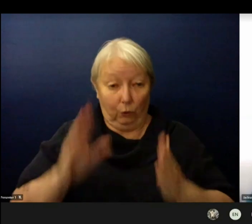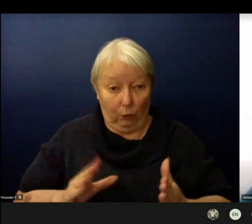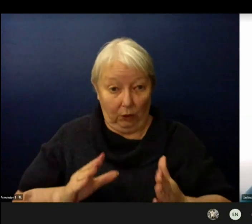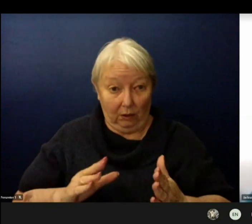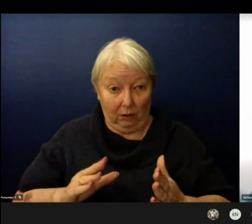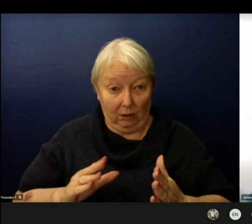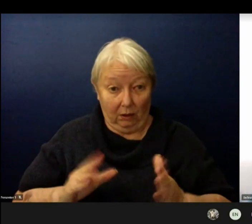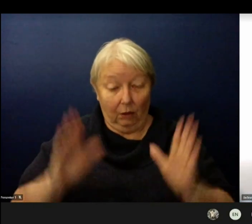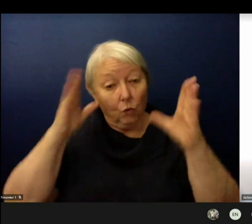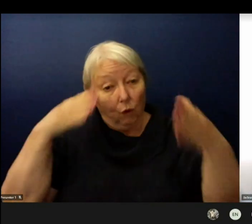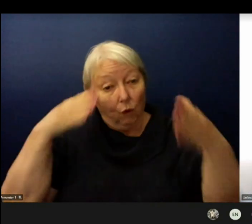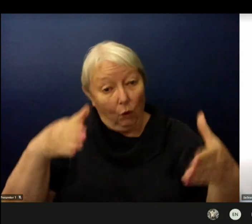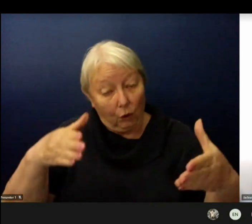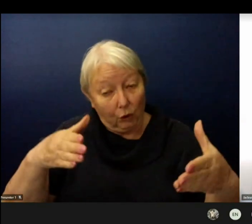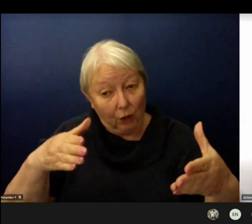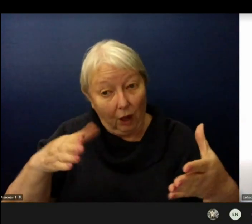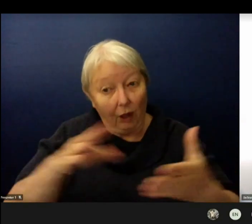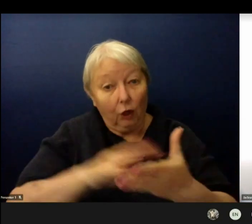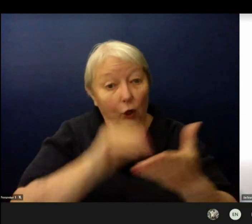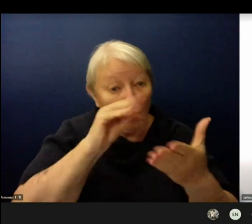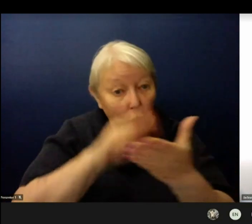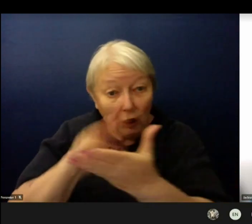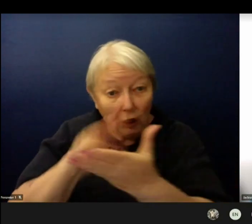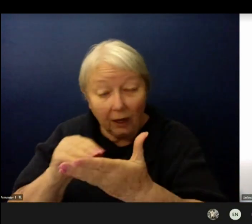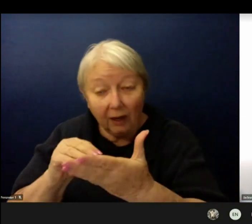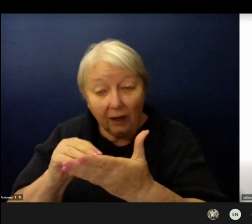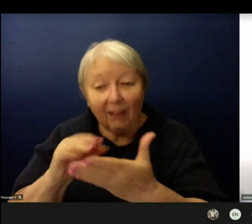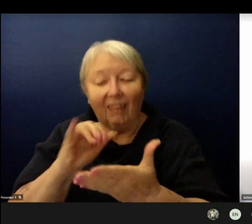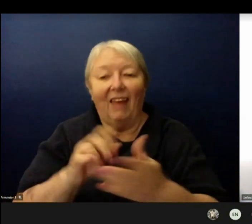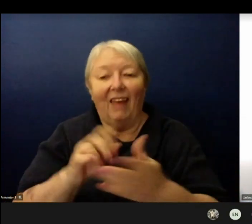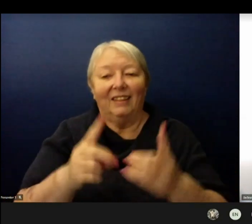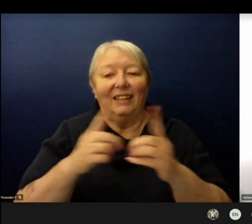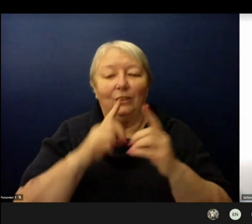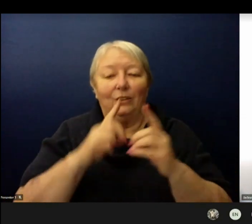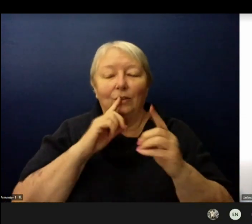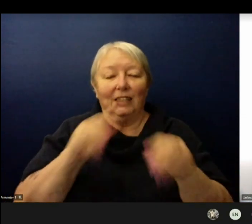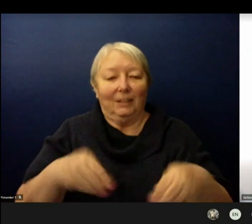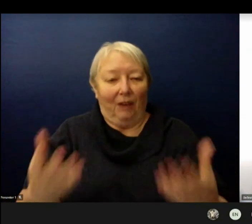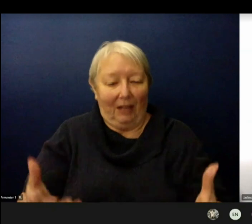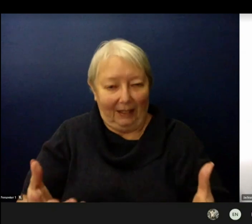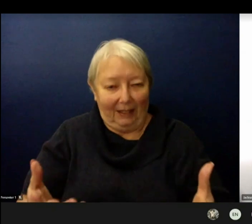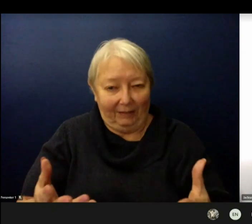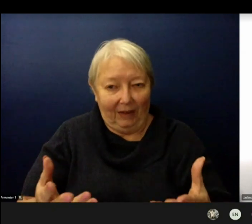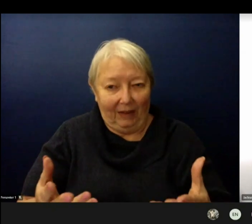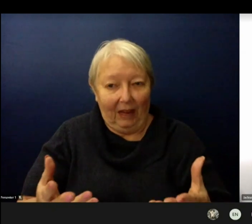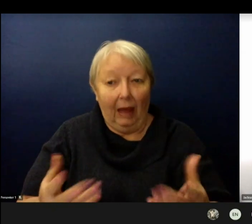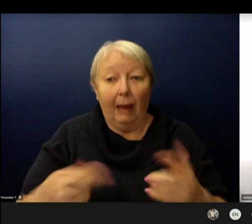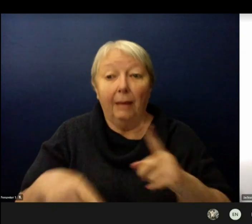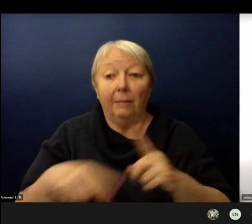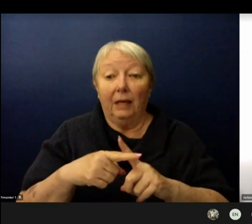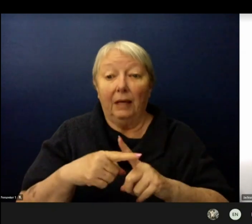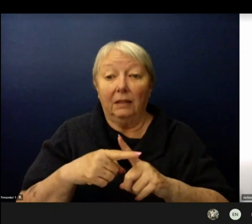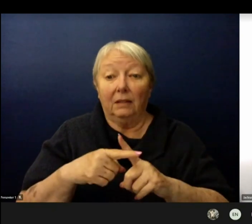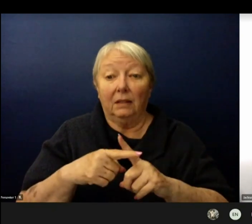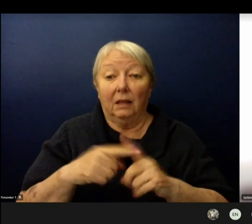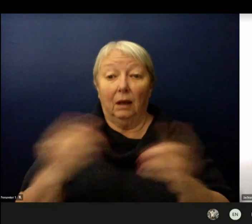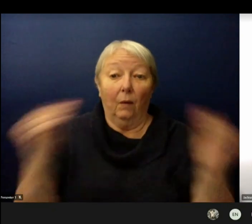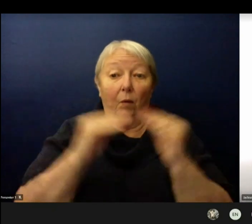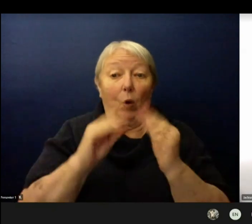or extra extra learning opportunities that our teachers have provided. Families students and educators all want